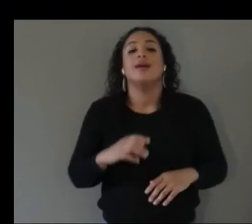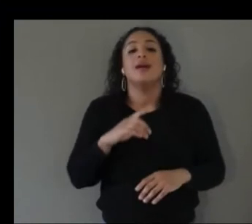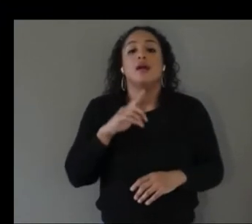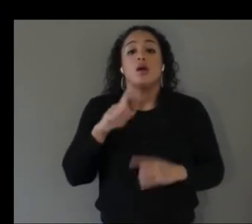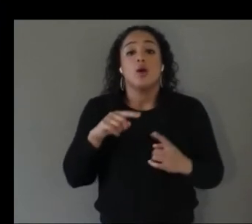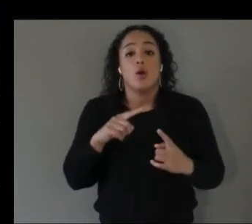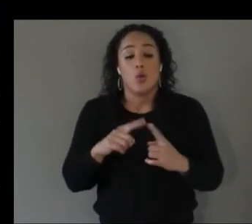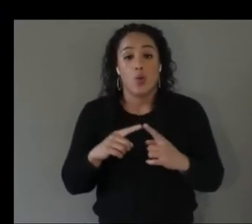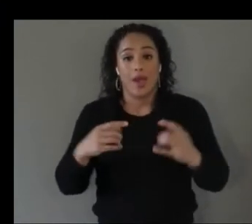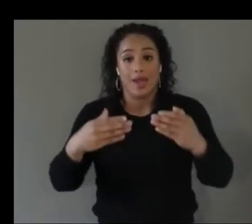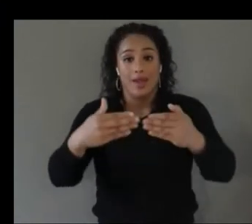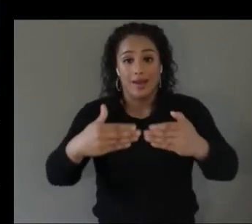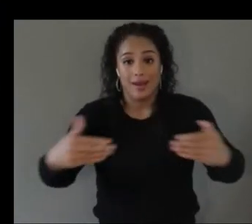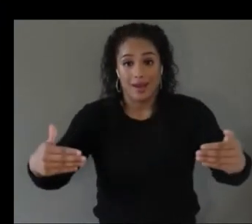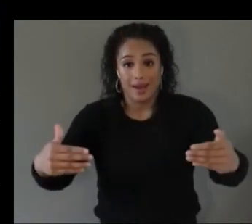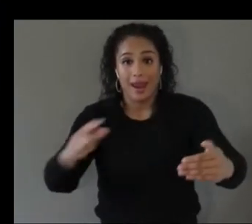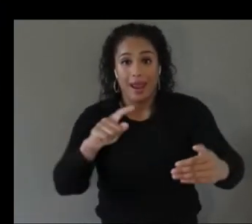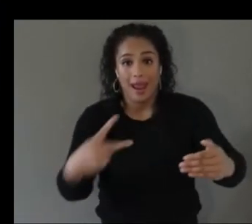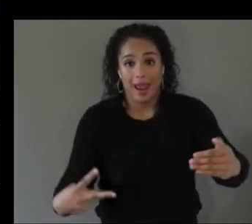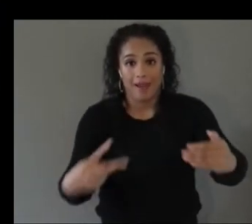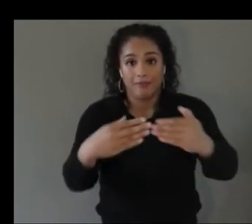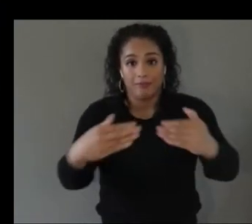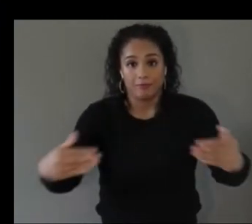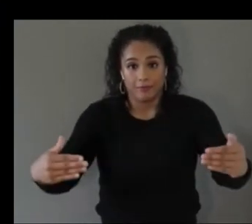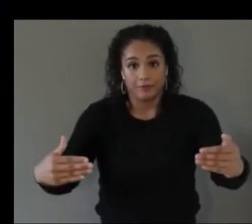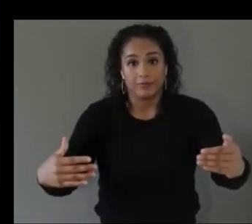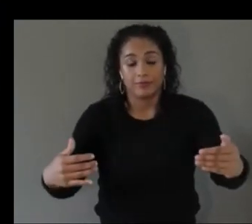and we said whether you had to move your hand further to the right or to the left to hit